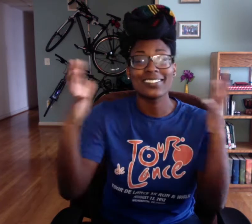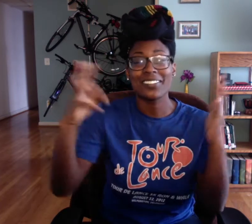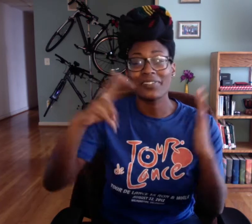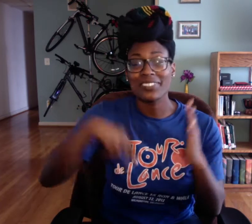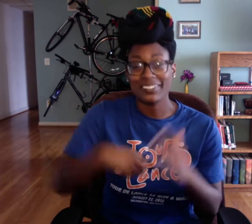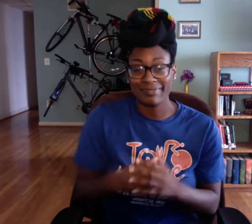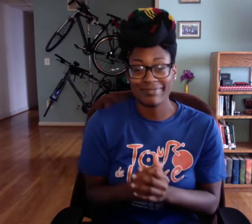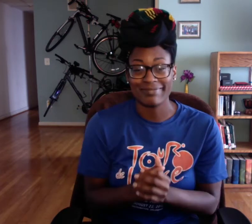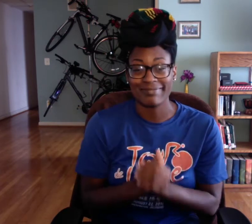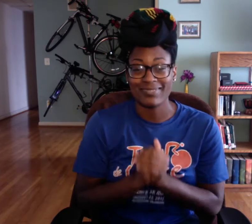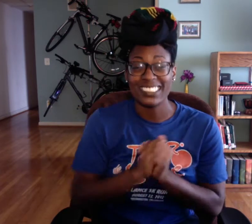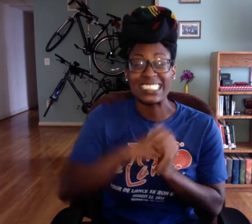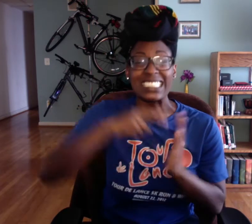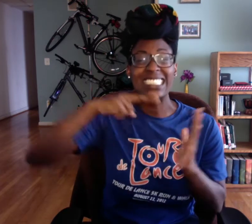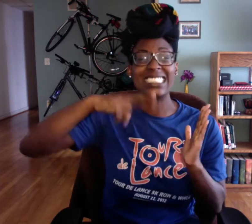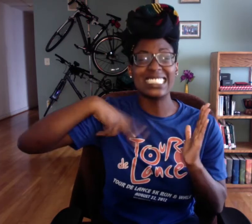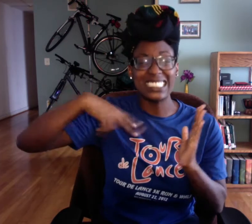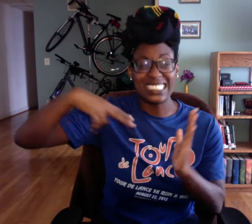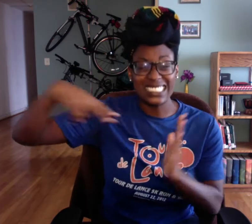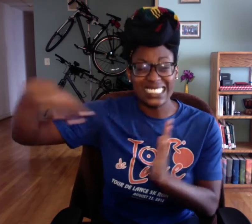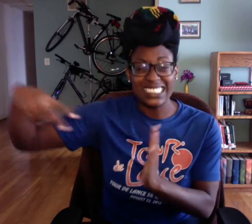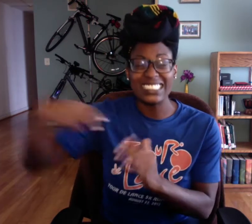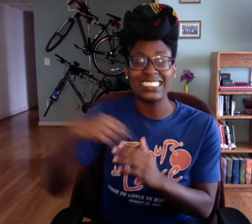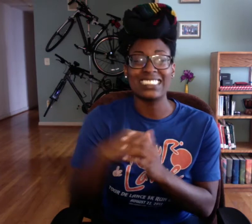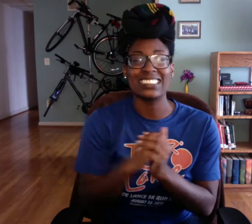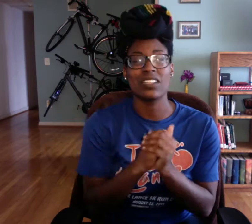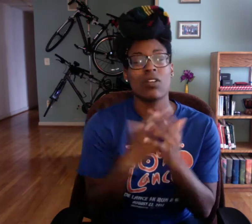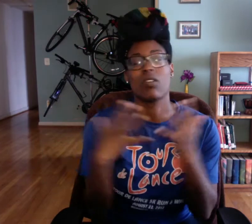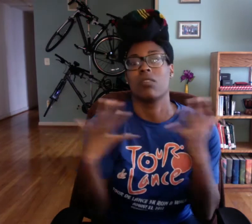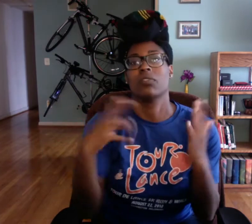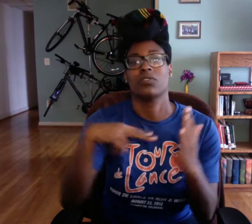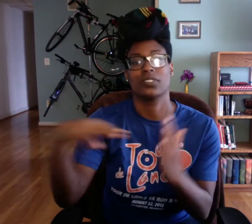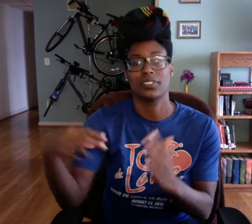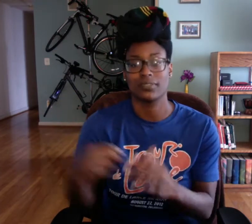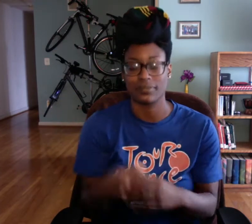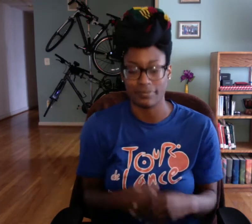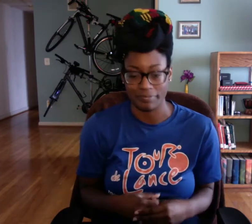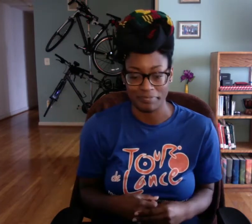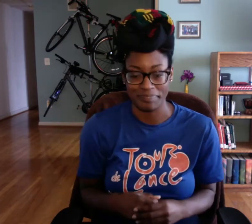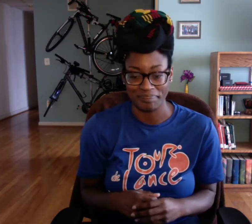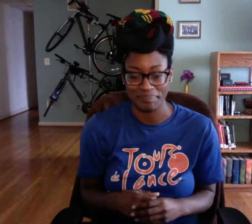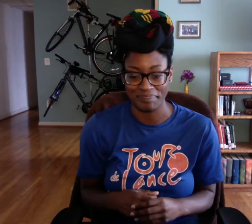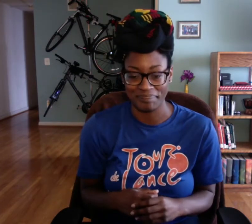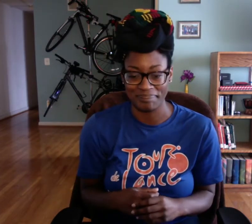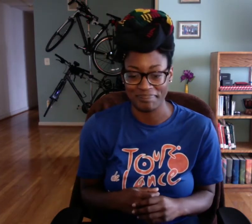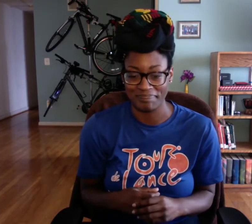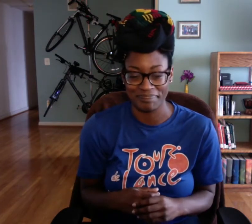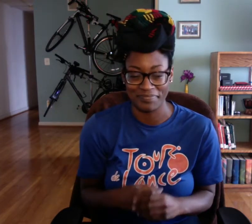It's a lot of reading. A loootta reading. A lotta reading.